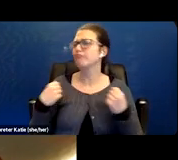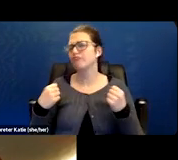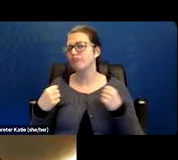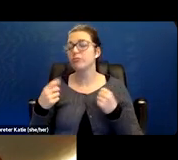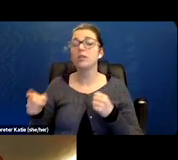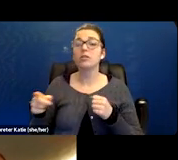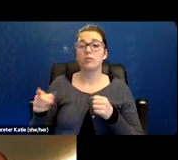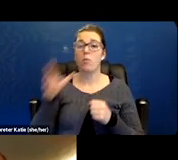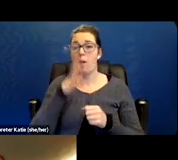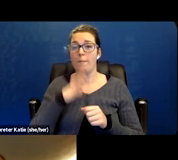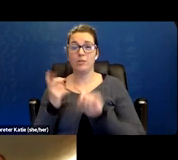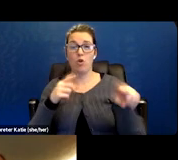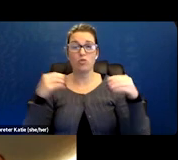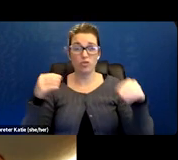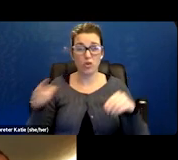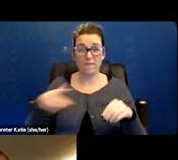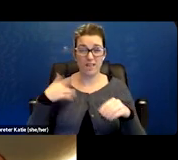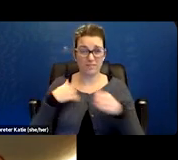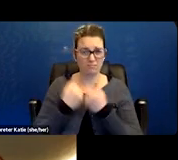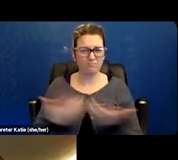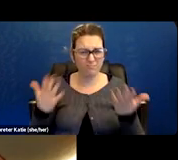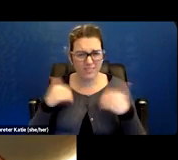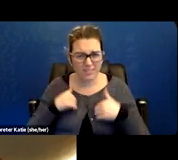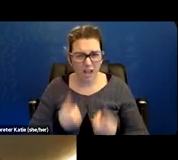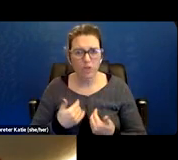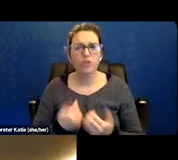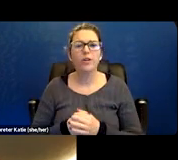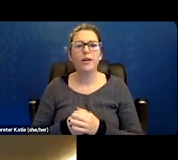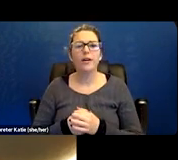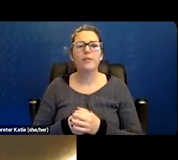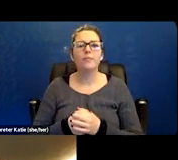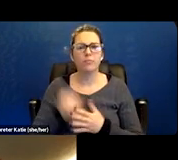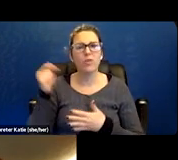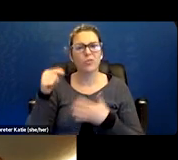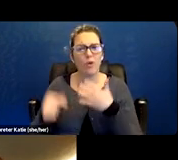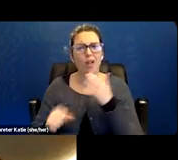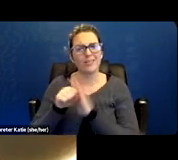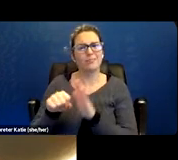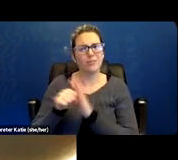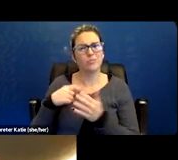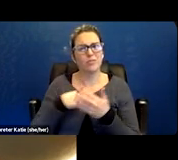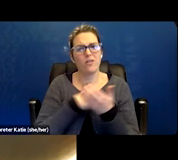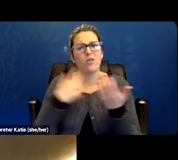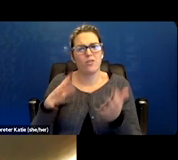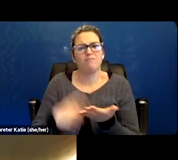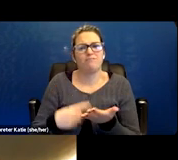So these are all kind of symptoms we talked about in the slides before and again,